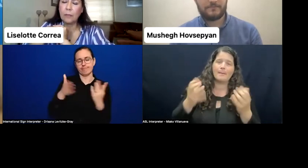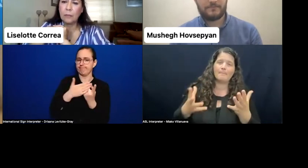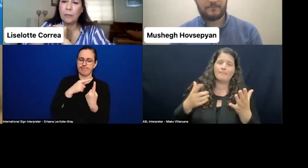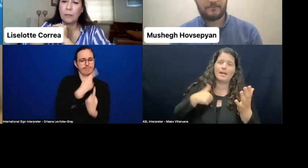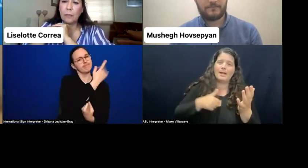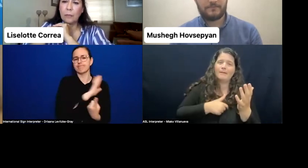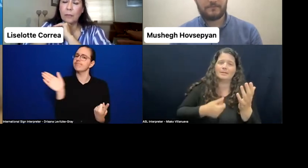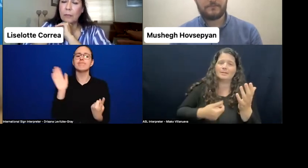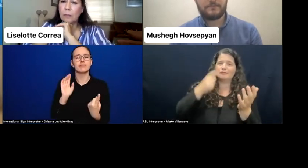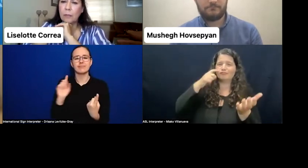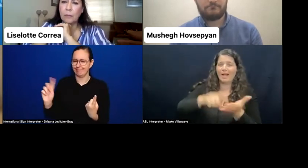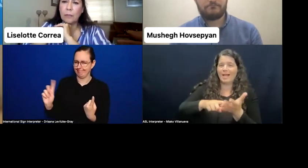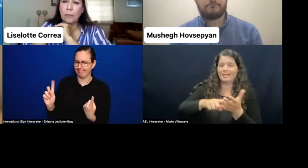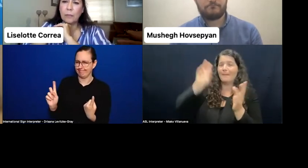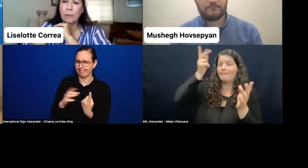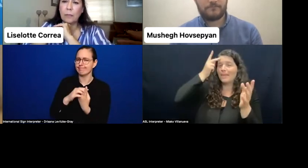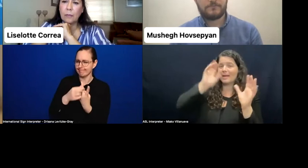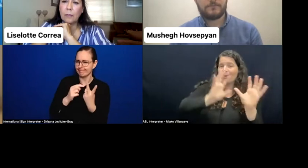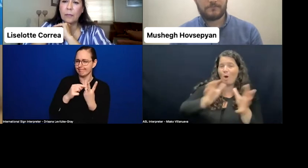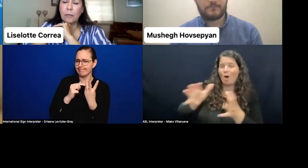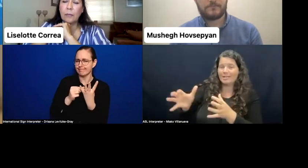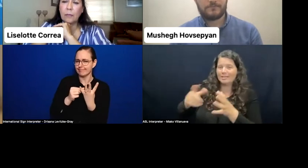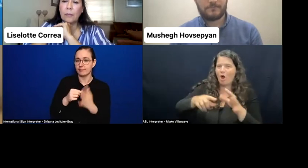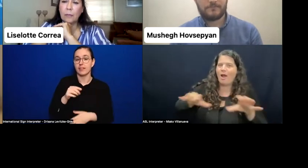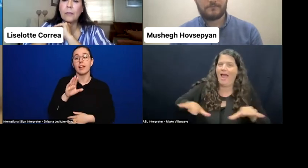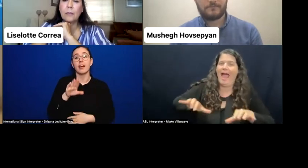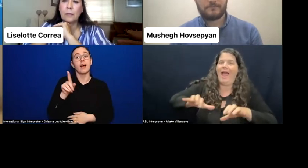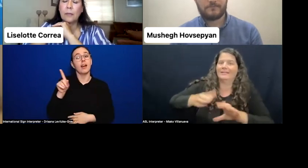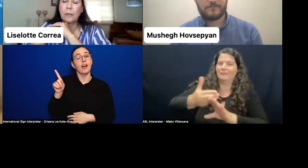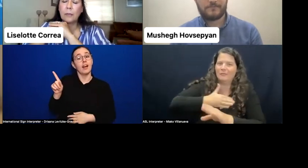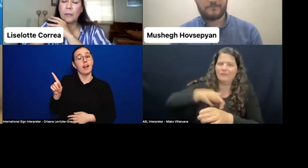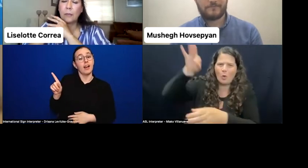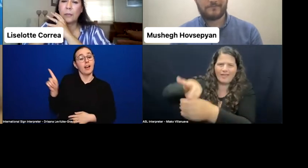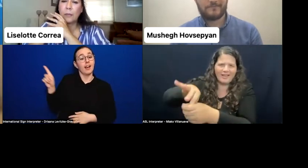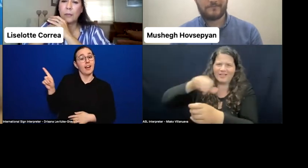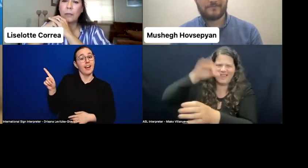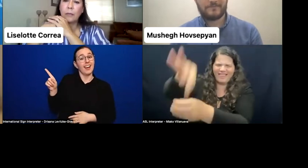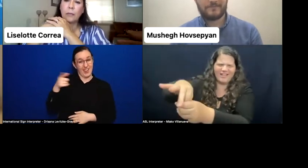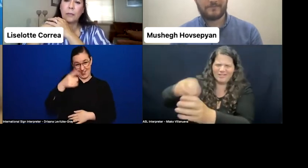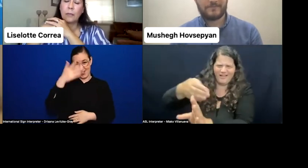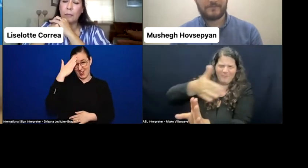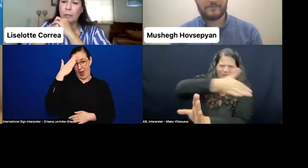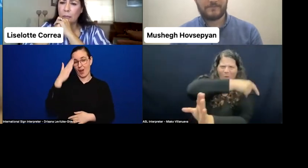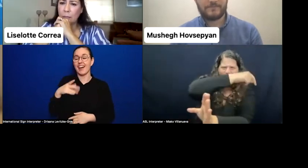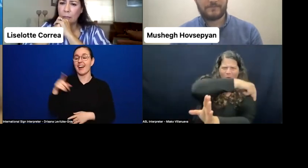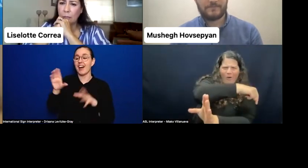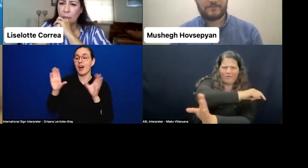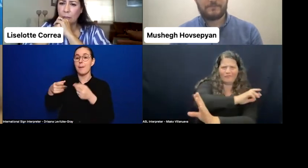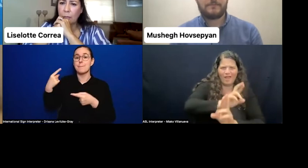very, very active before the elections. They start to remember persons with disabilities